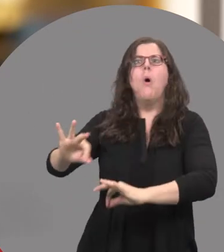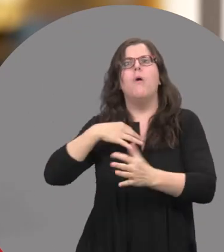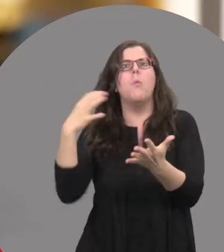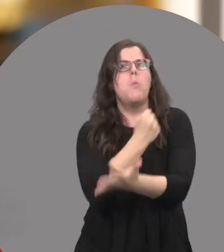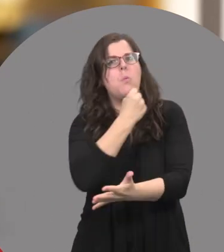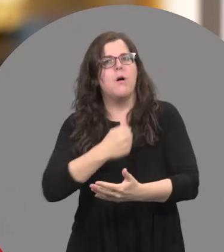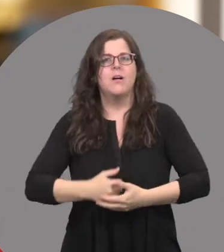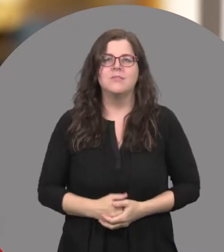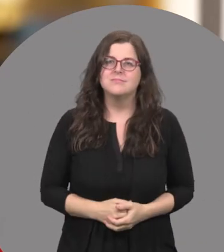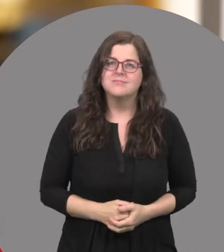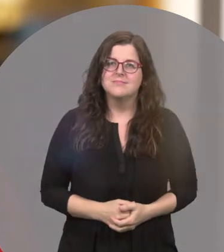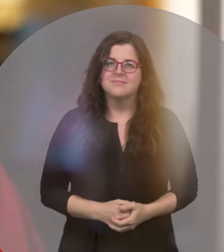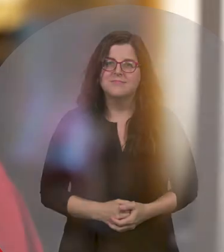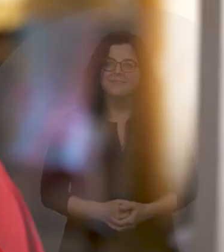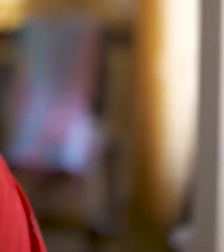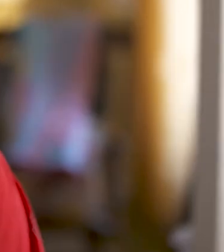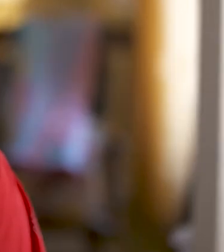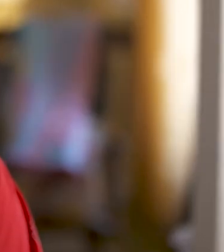I was like, "Well, we’re going here!”